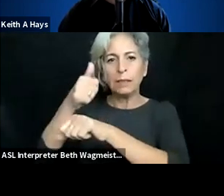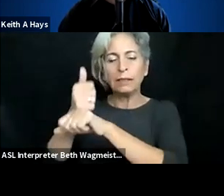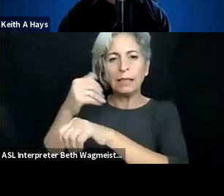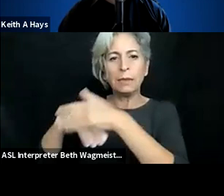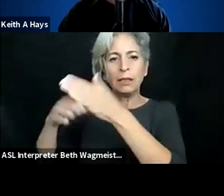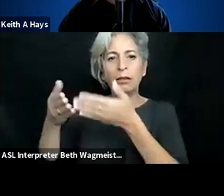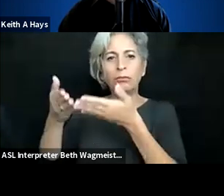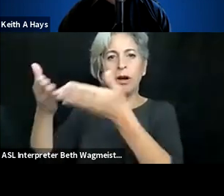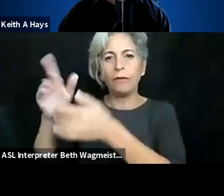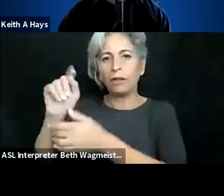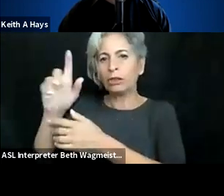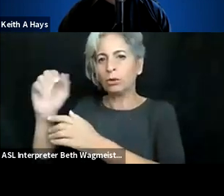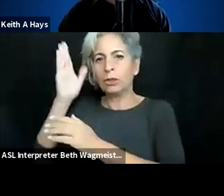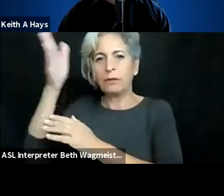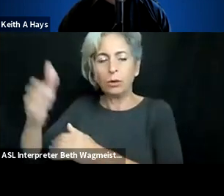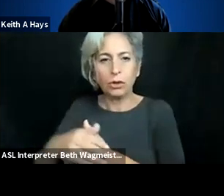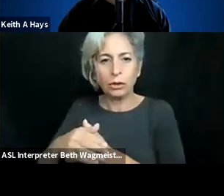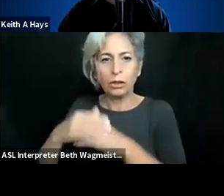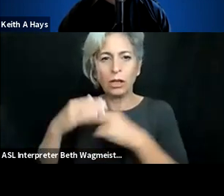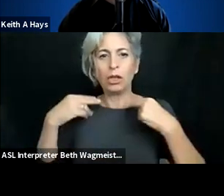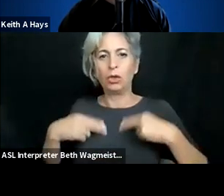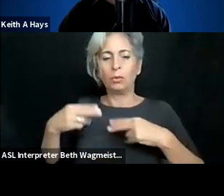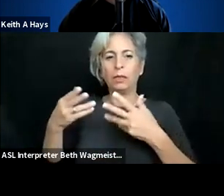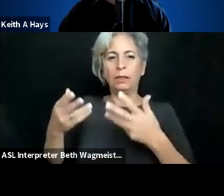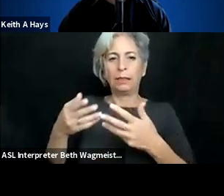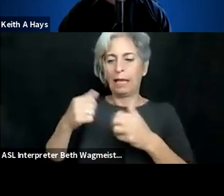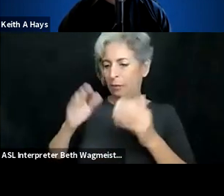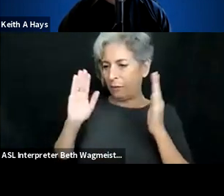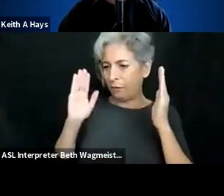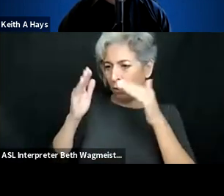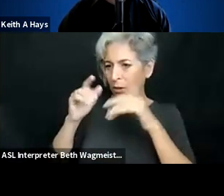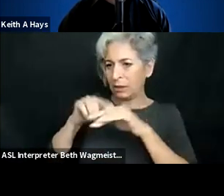requirements. Starting with automated captioning, image description, or